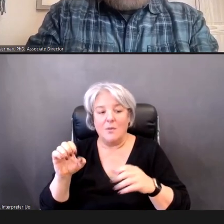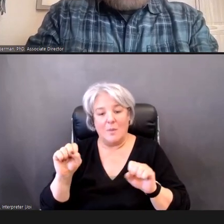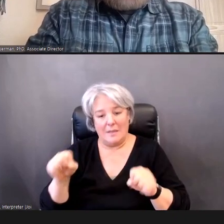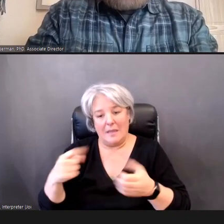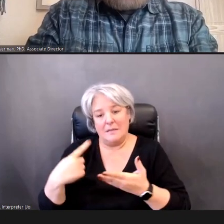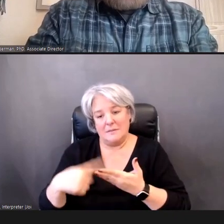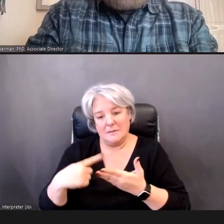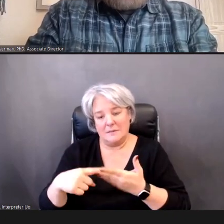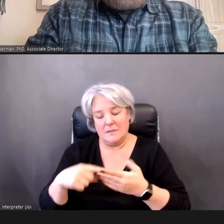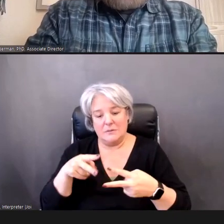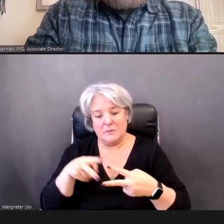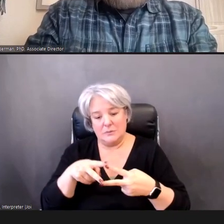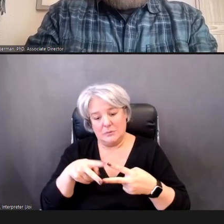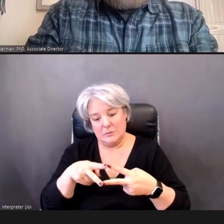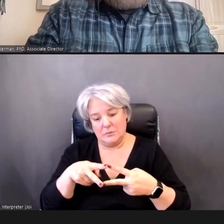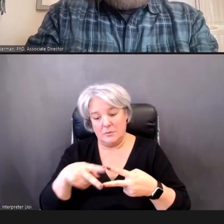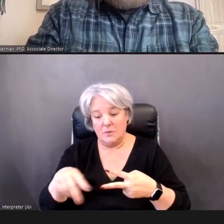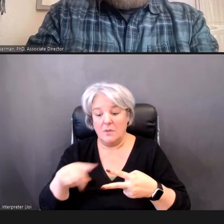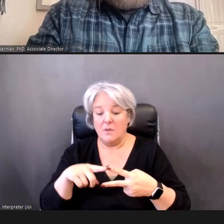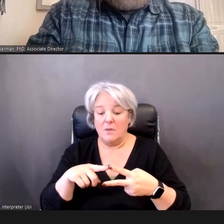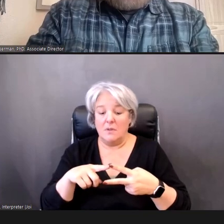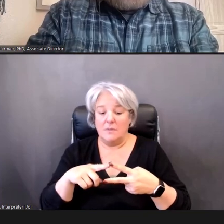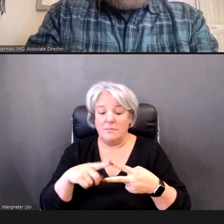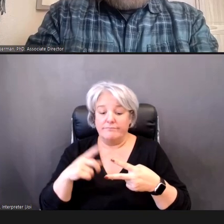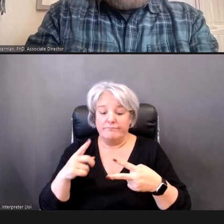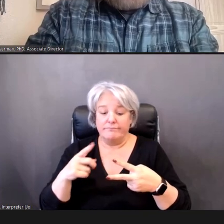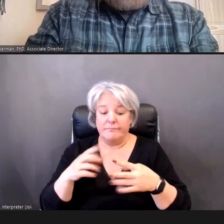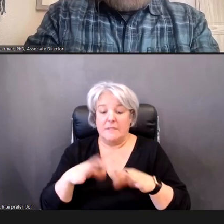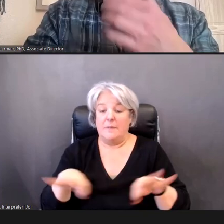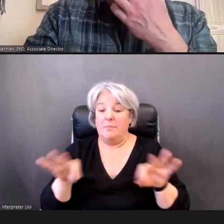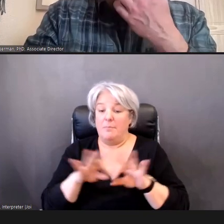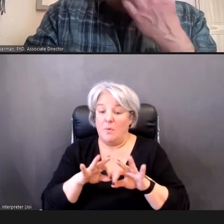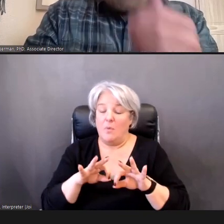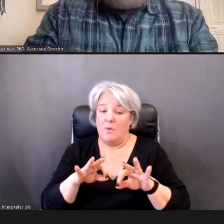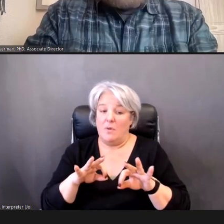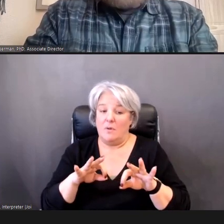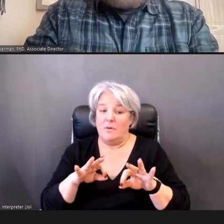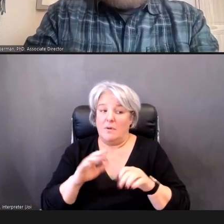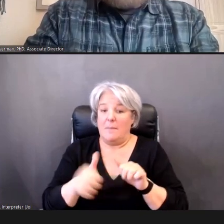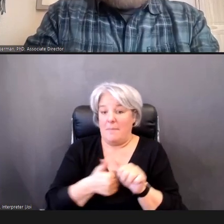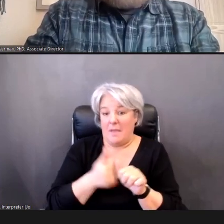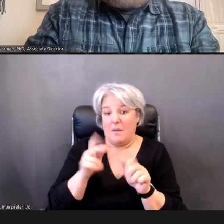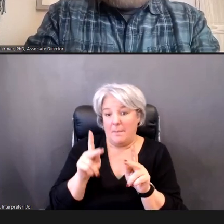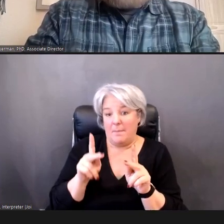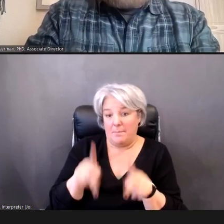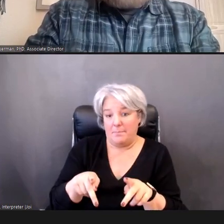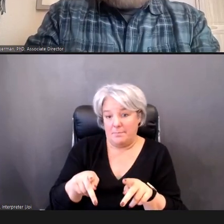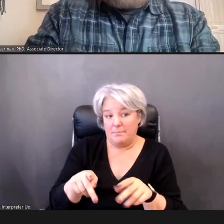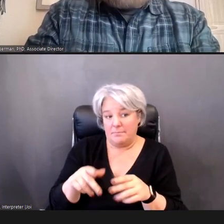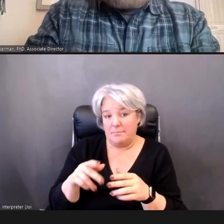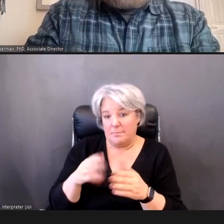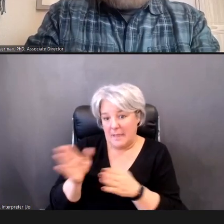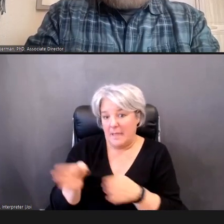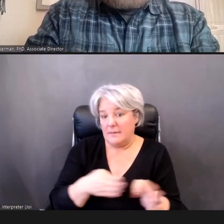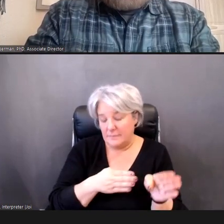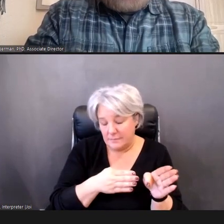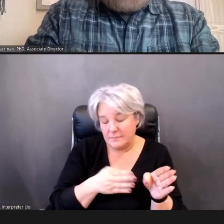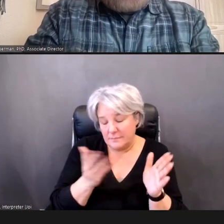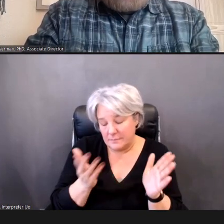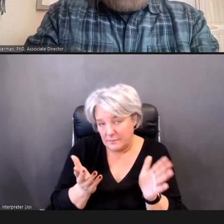the critical aspect of having a back up plan for children, especially, that 20 to 25% that we can't screen, with PureTone